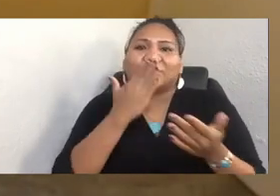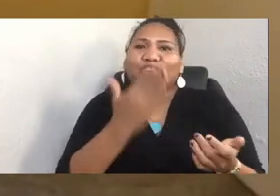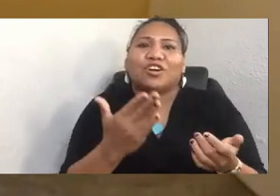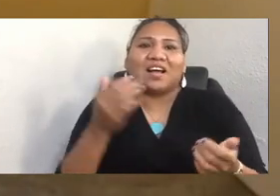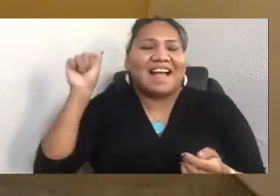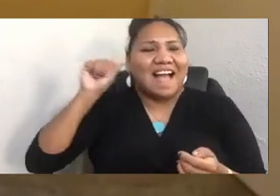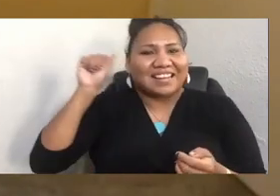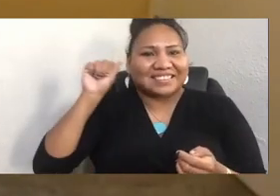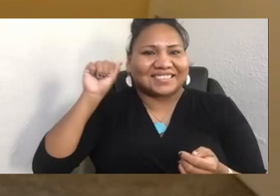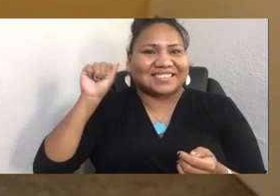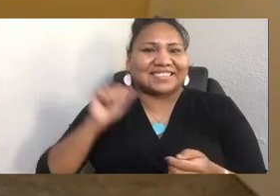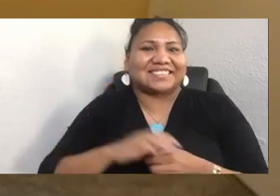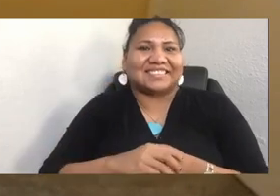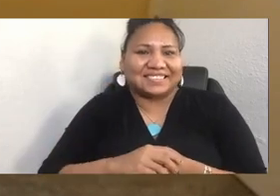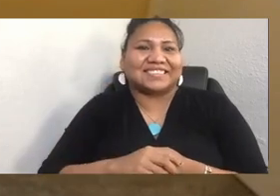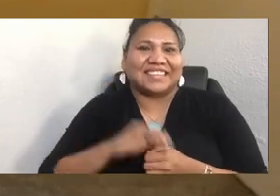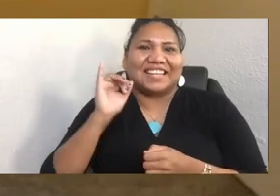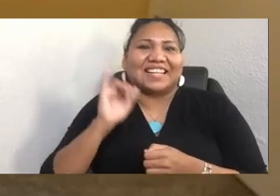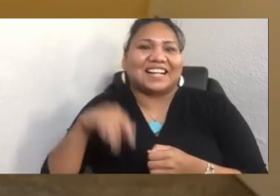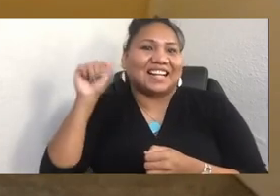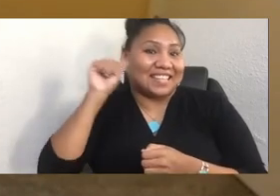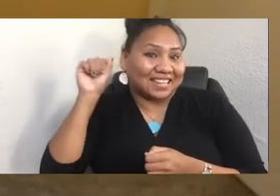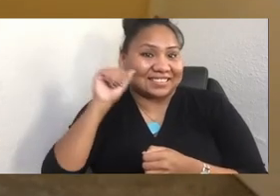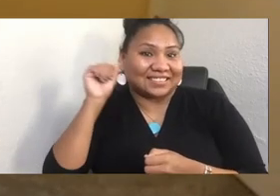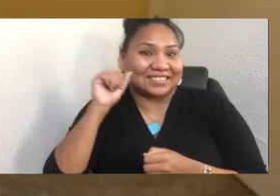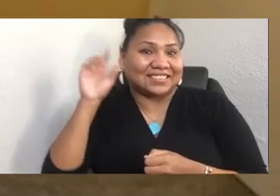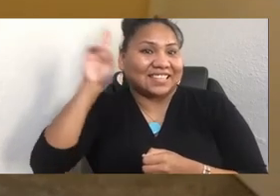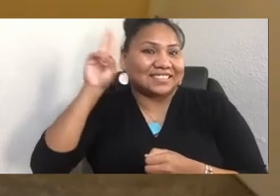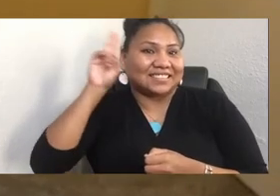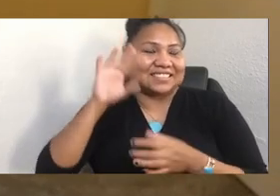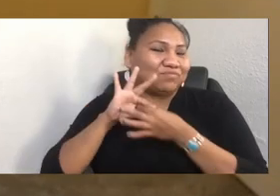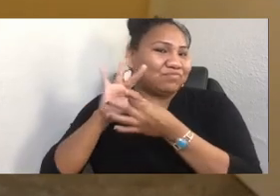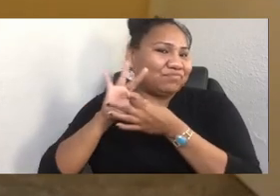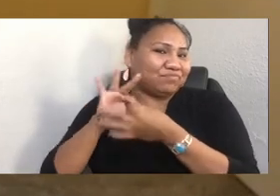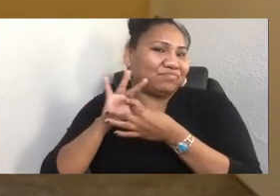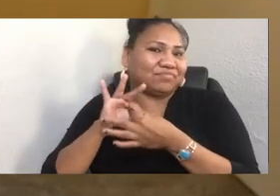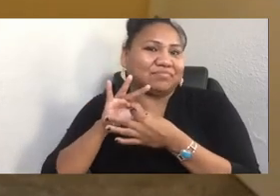that auntie relationship, uncle relationship, or mentor as we would say it like white people would say,